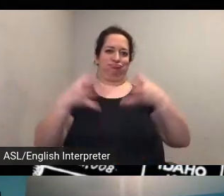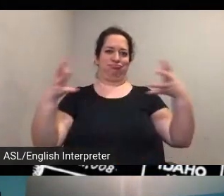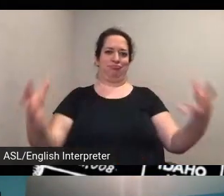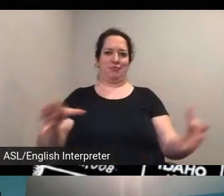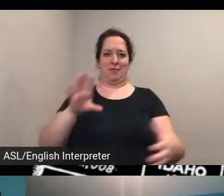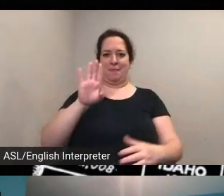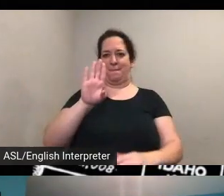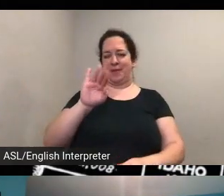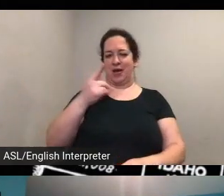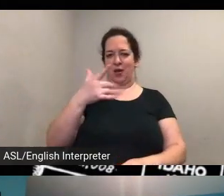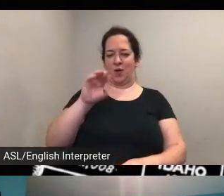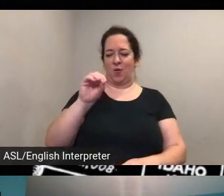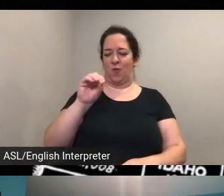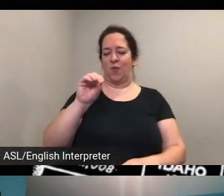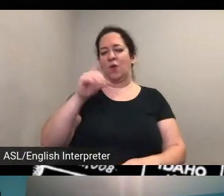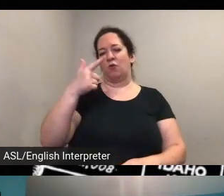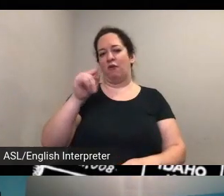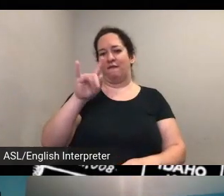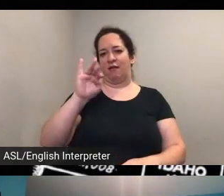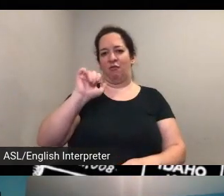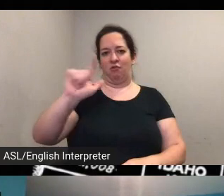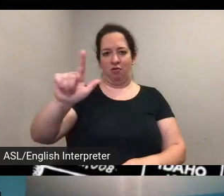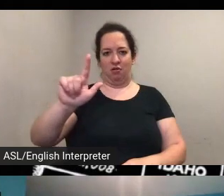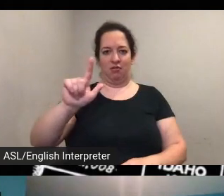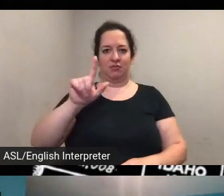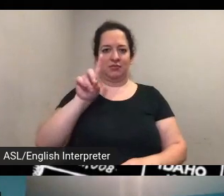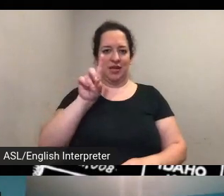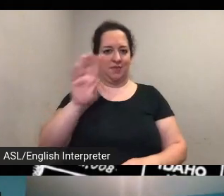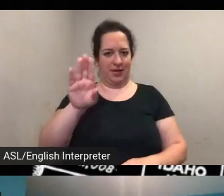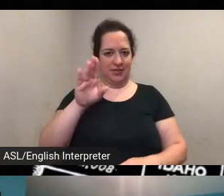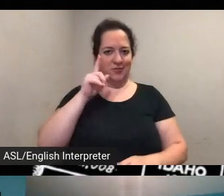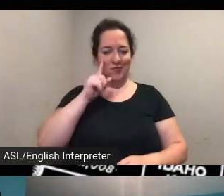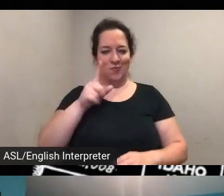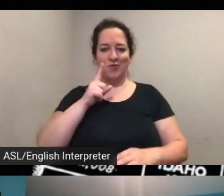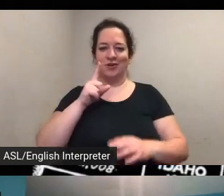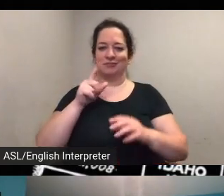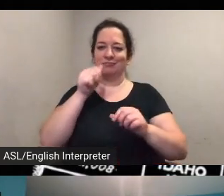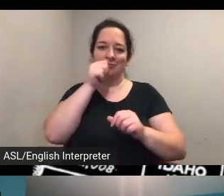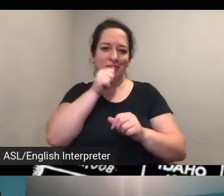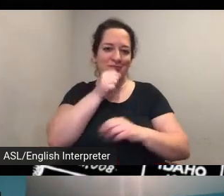of suffrage activists and in particular african-american